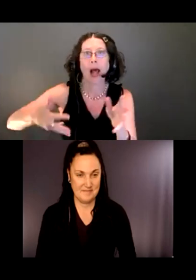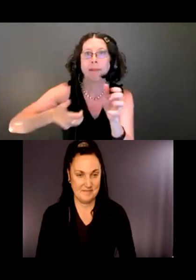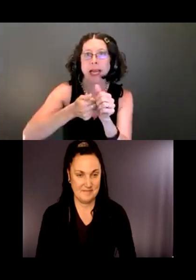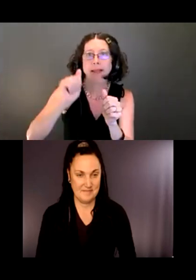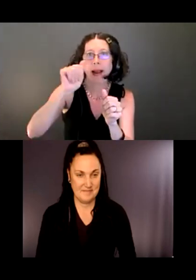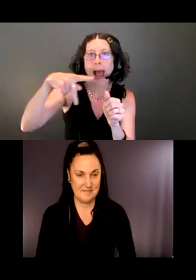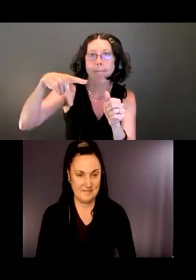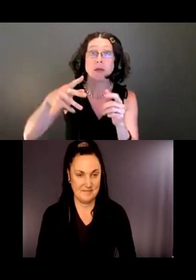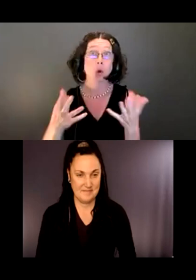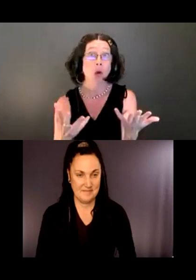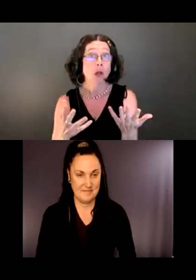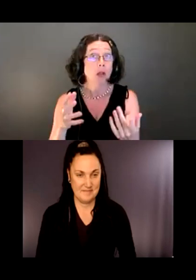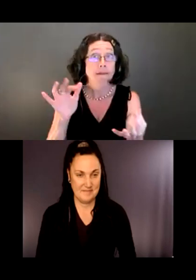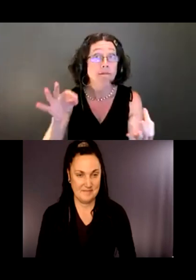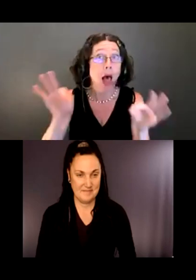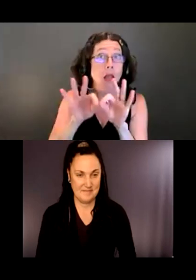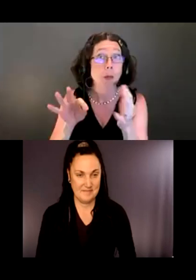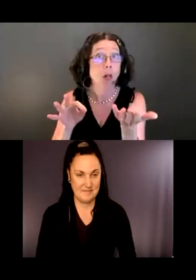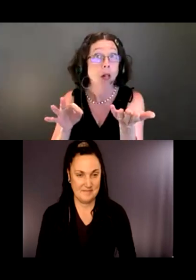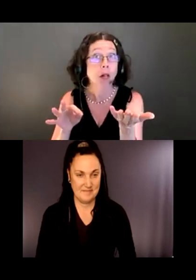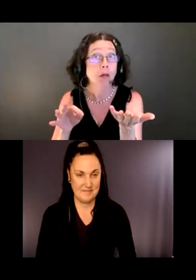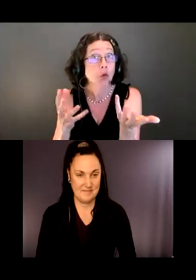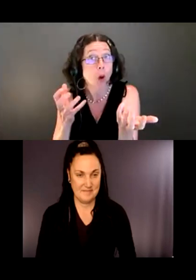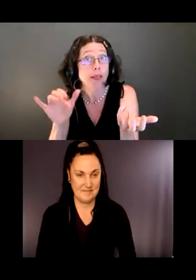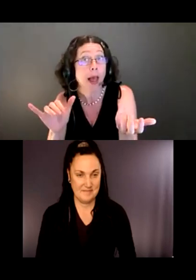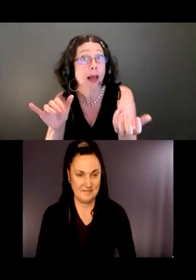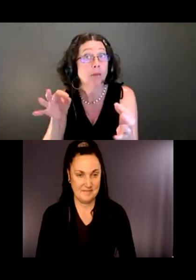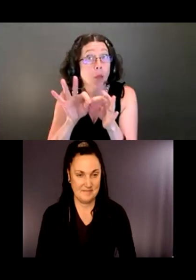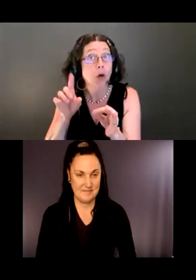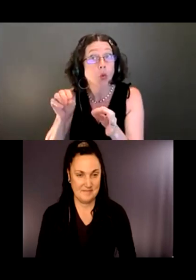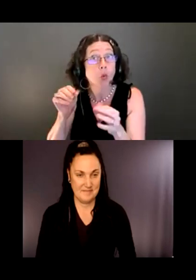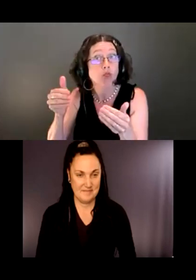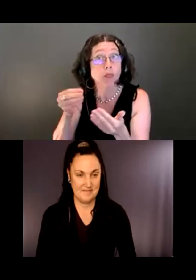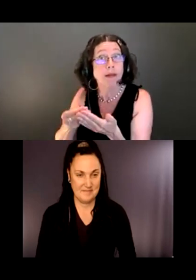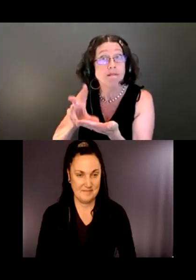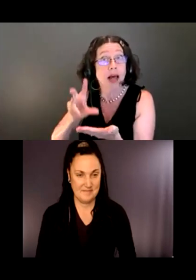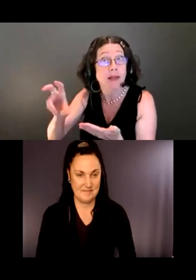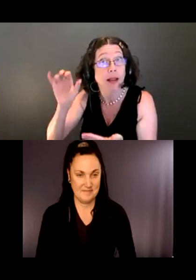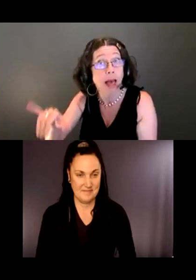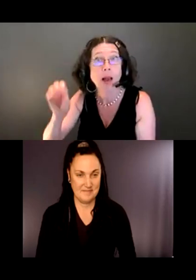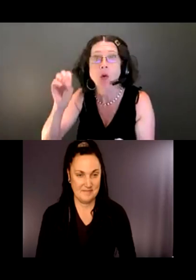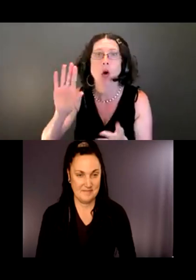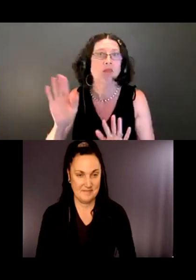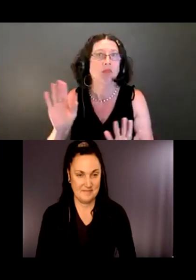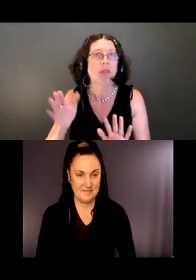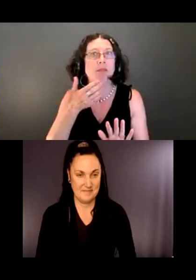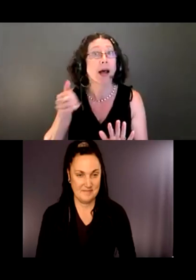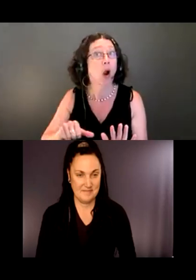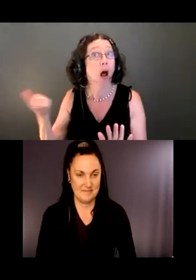value to this, should we invest in it, or should we think about other things? Next.